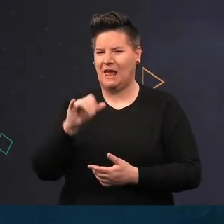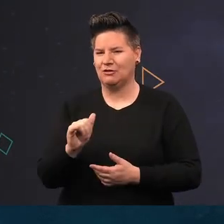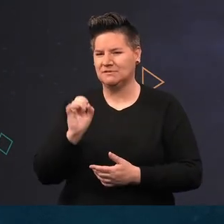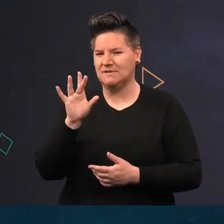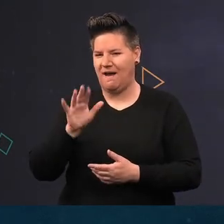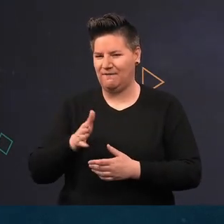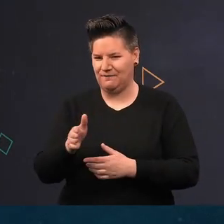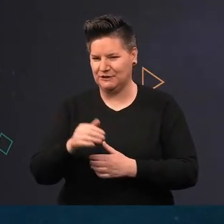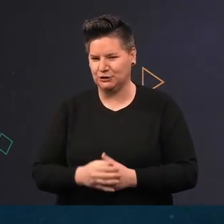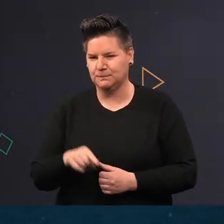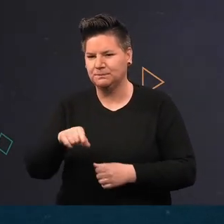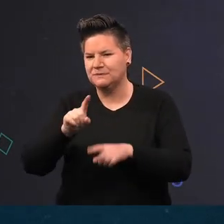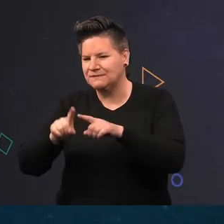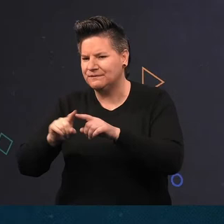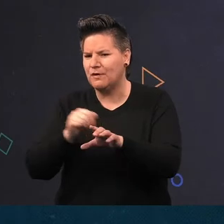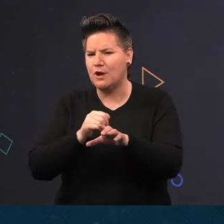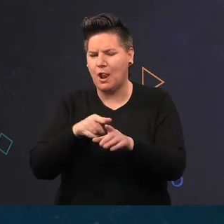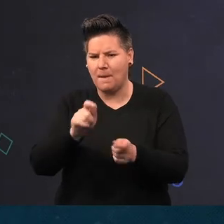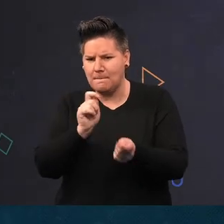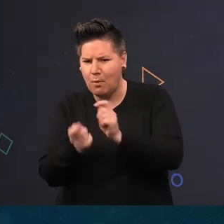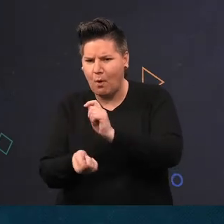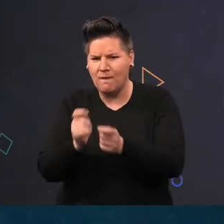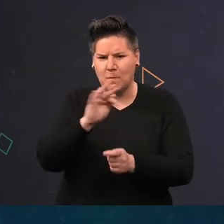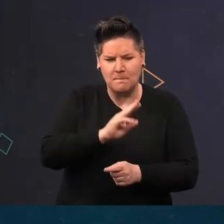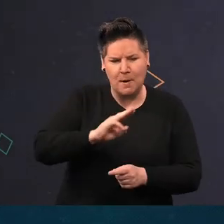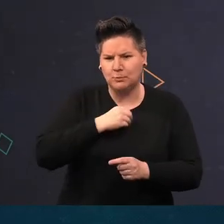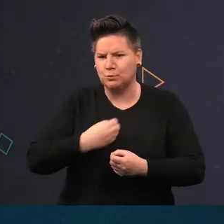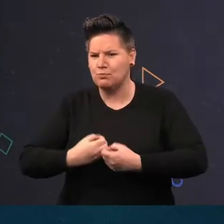These come in lots of different colour morphs from purple to bright orange and